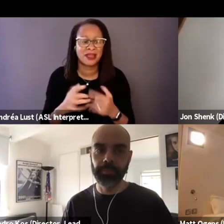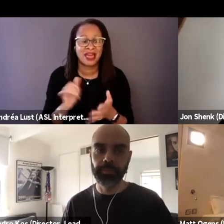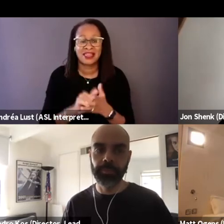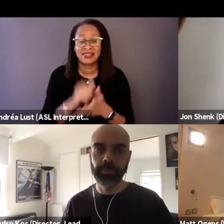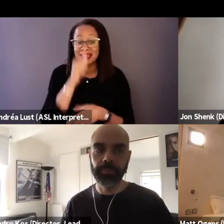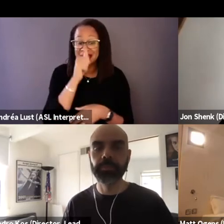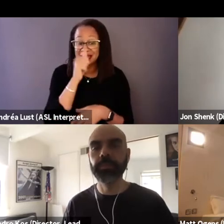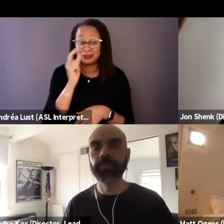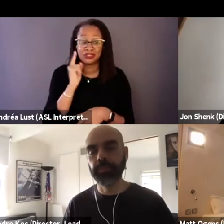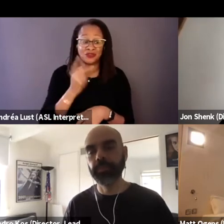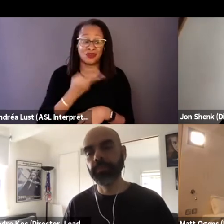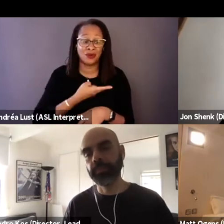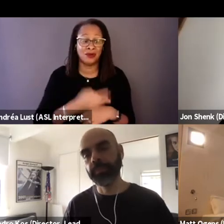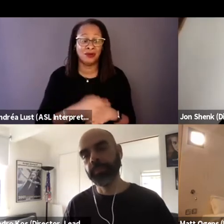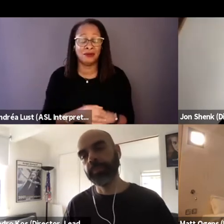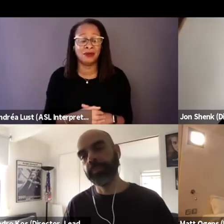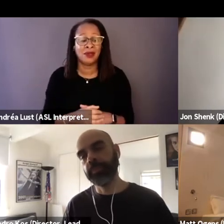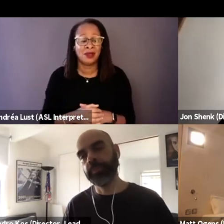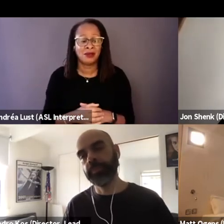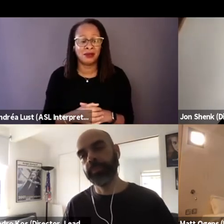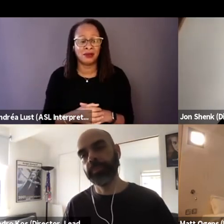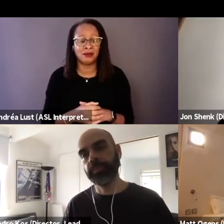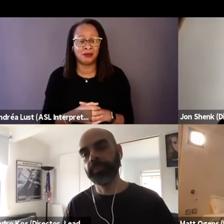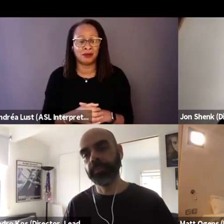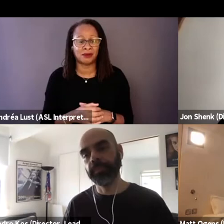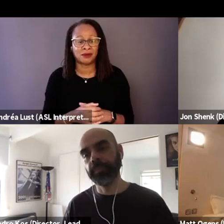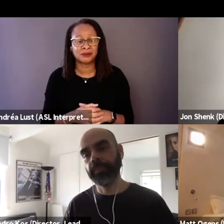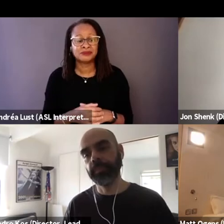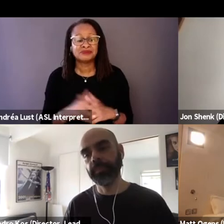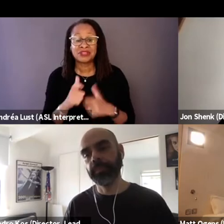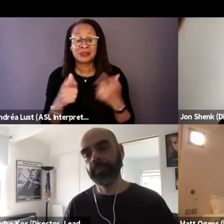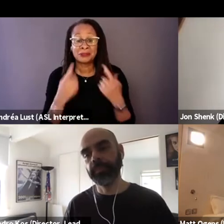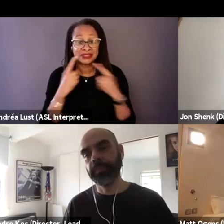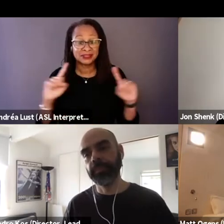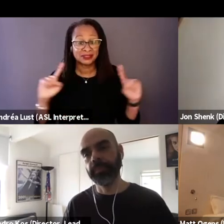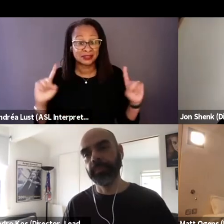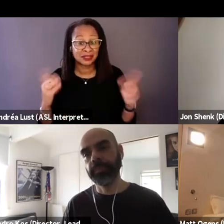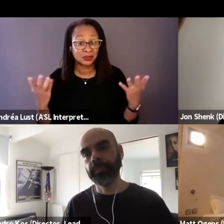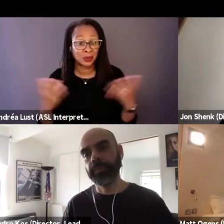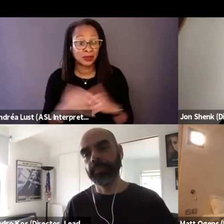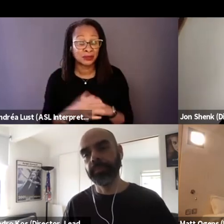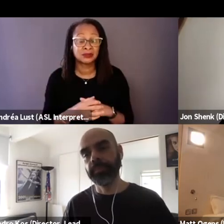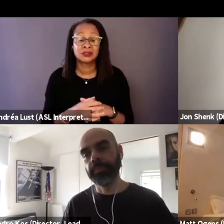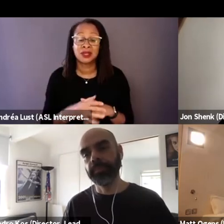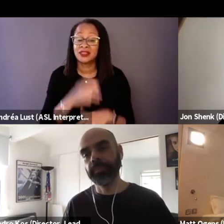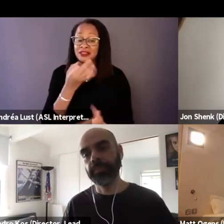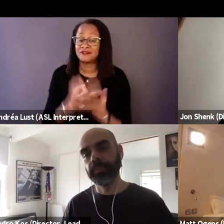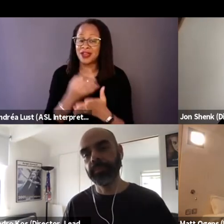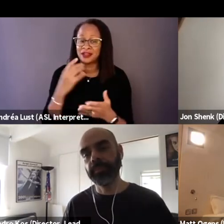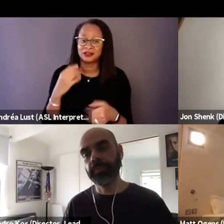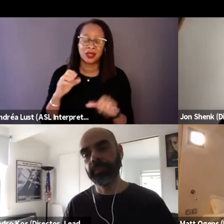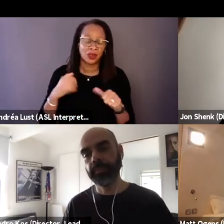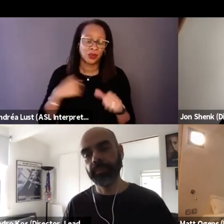But the biggest achievement was really the fact that we could for the first time in our life,